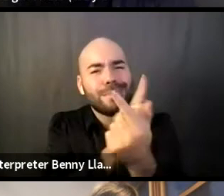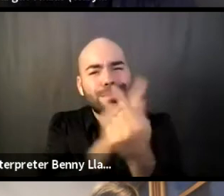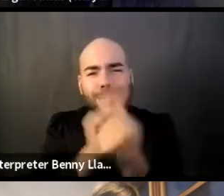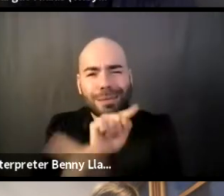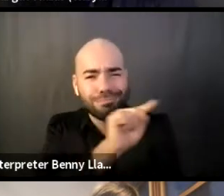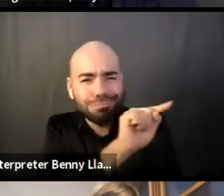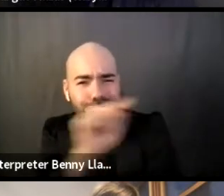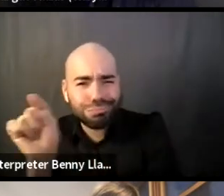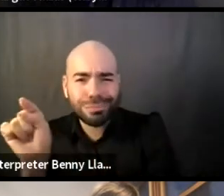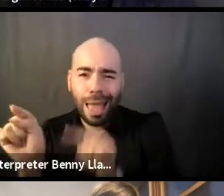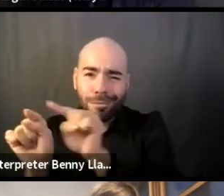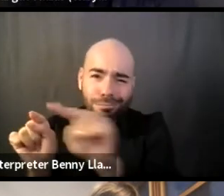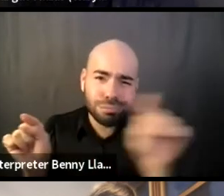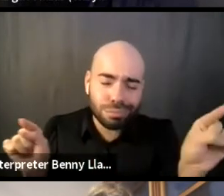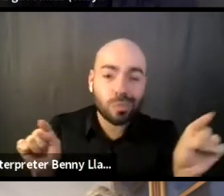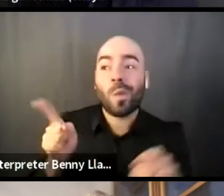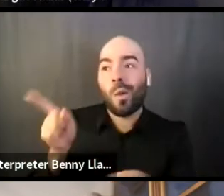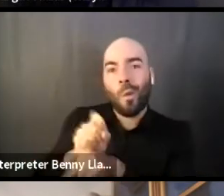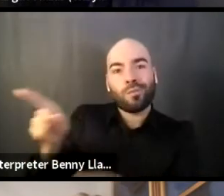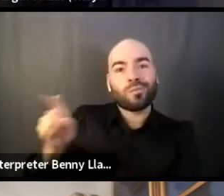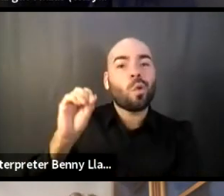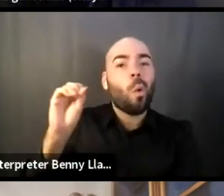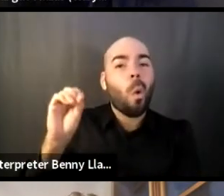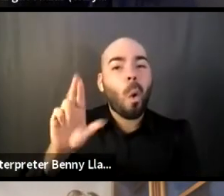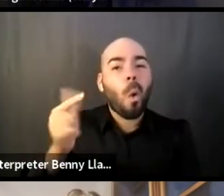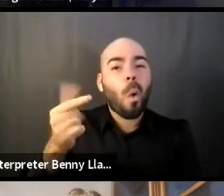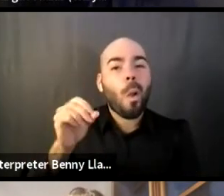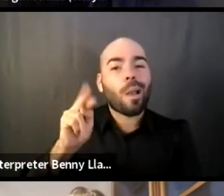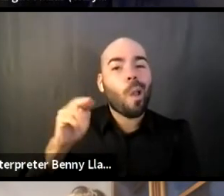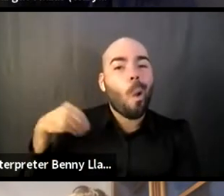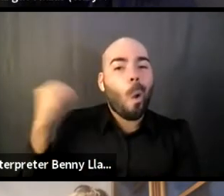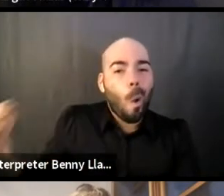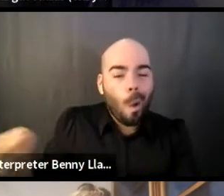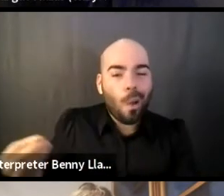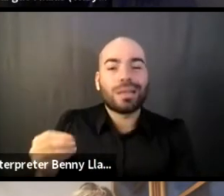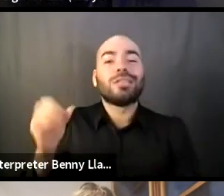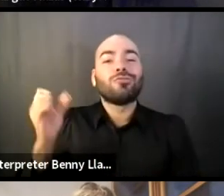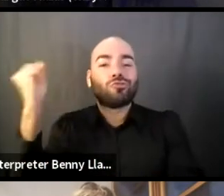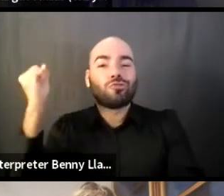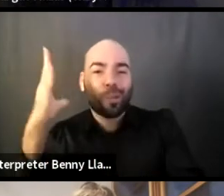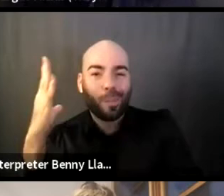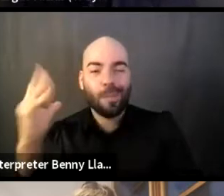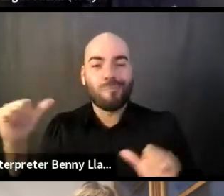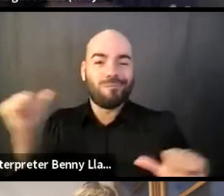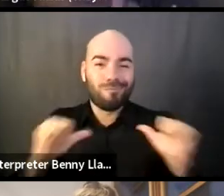at the Oregon Shakespeare Festival, that idea of building across the ocean.